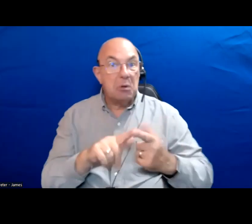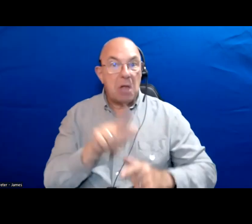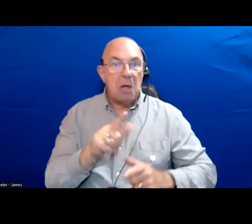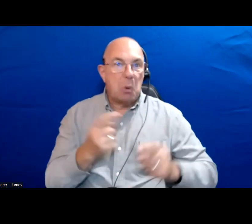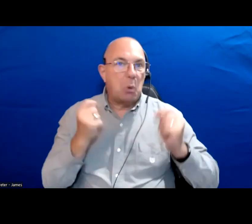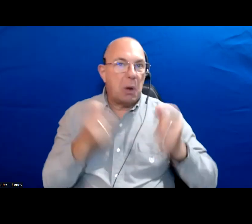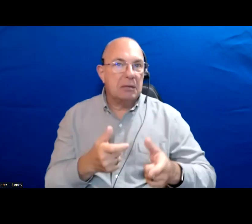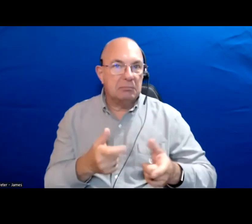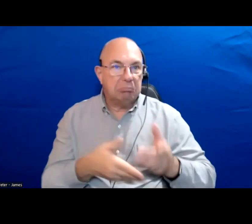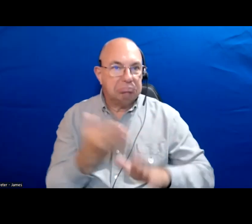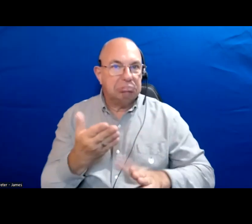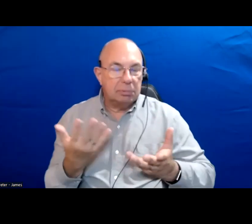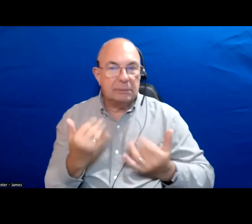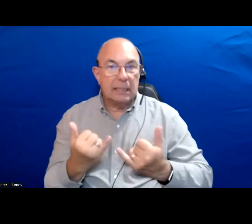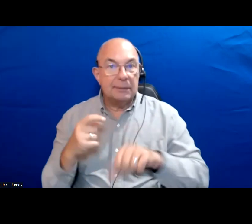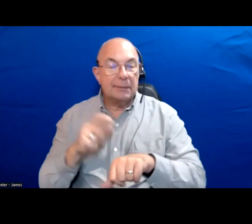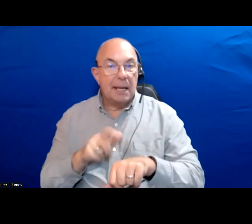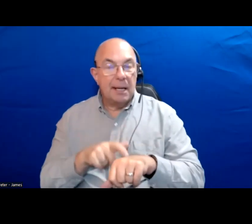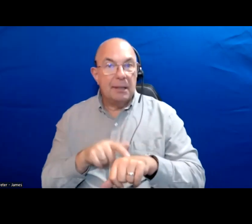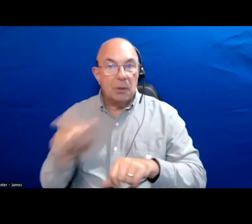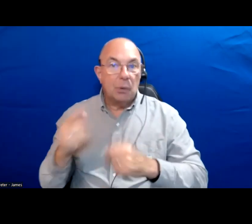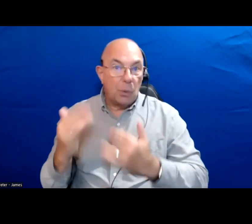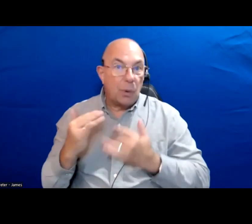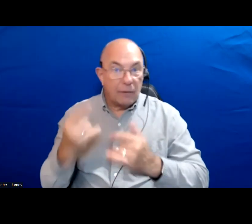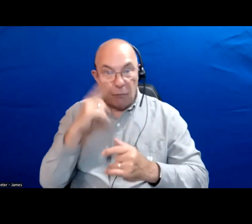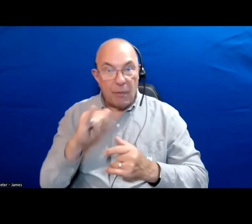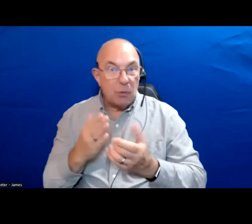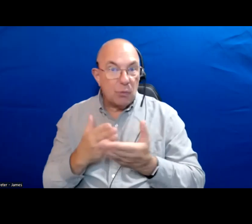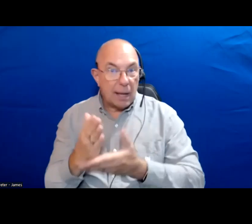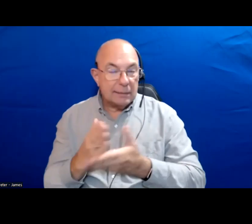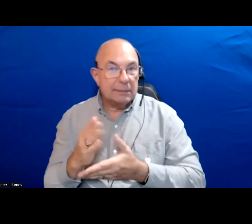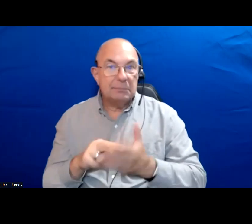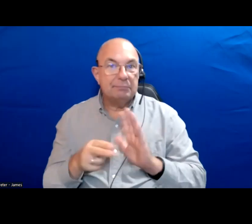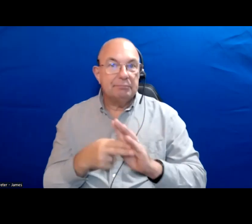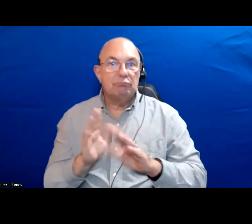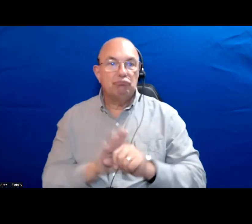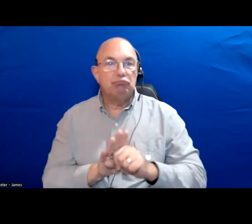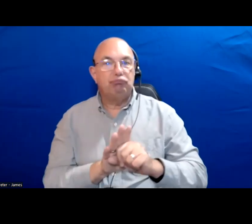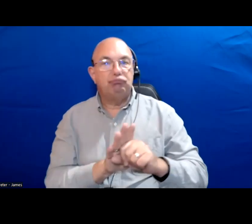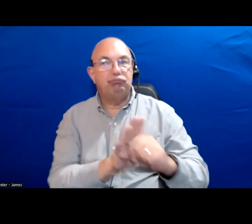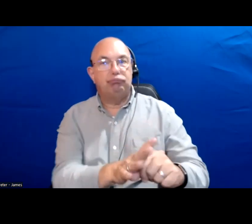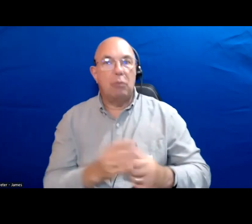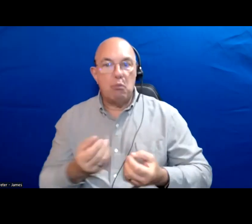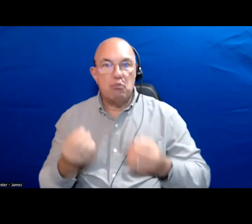And in that time they were waiting for those rights were instead of just being pushed out by more and more hostile living conditions.